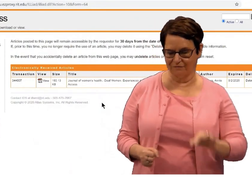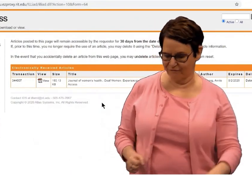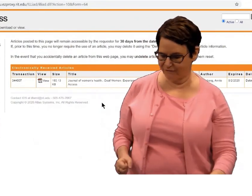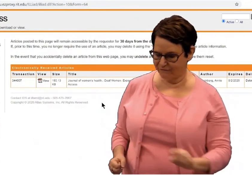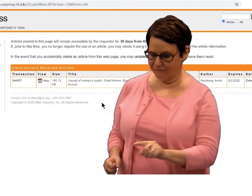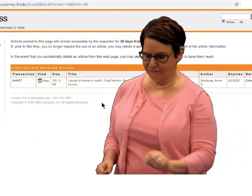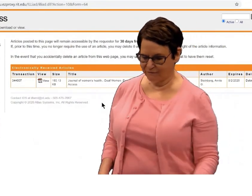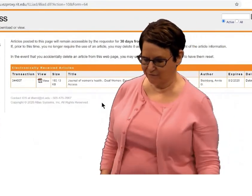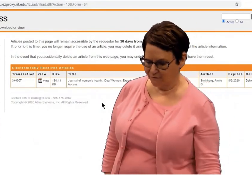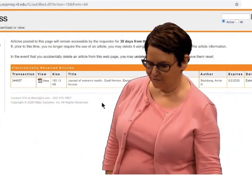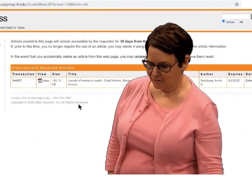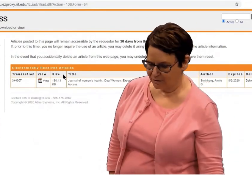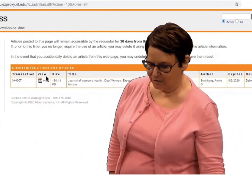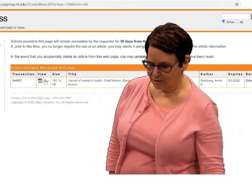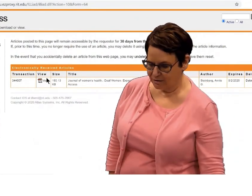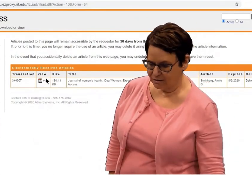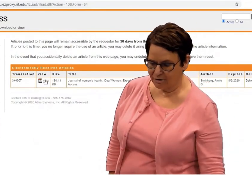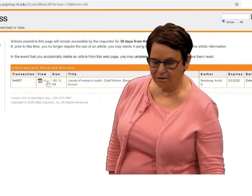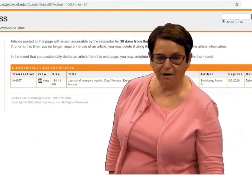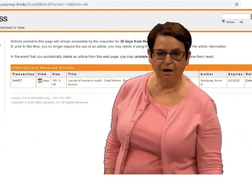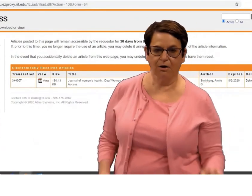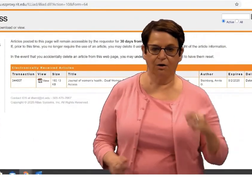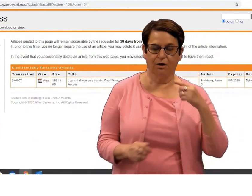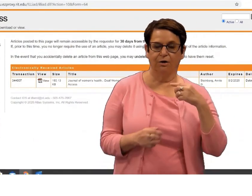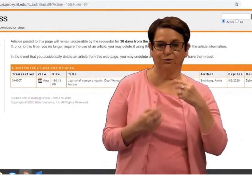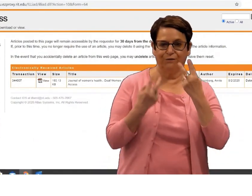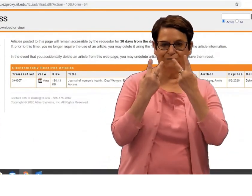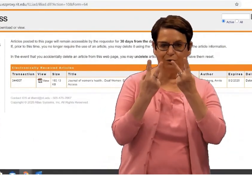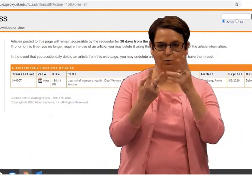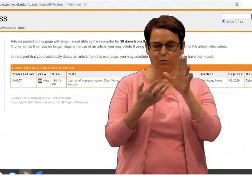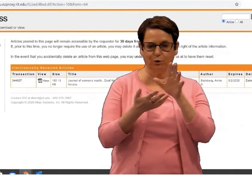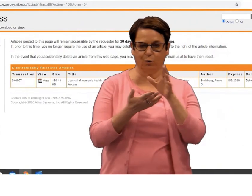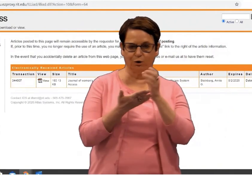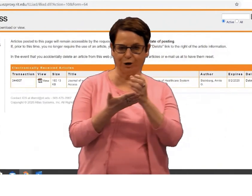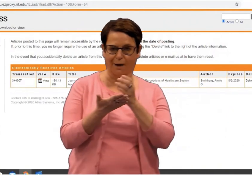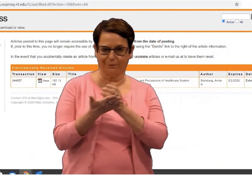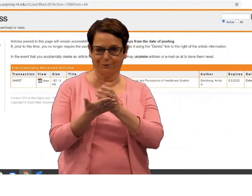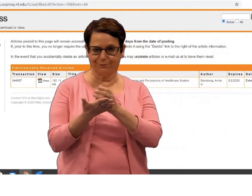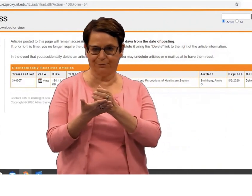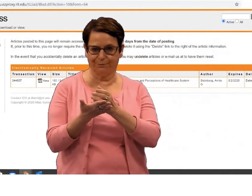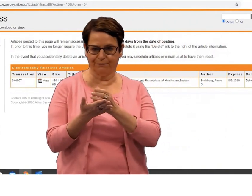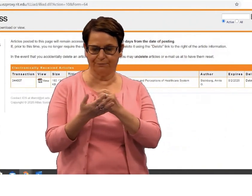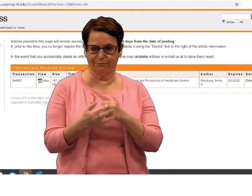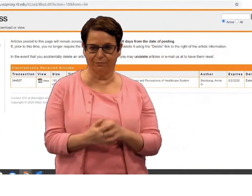You can click on the PDF and view your chapter.